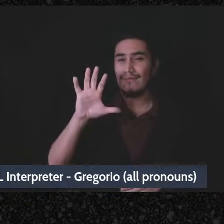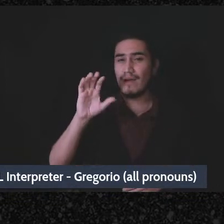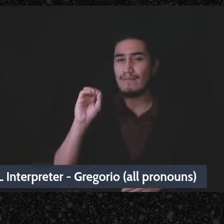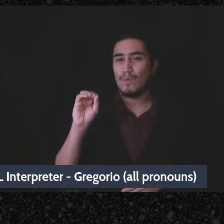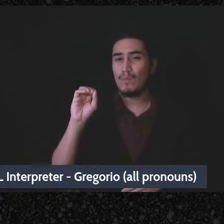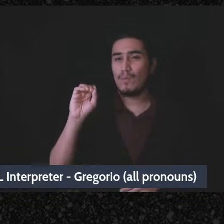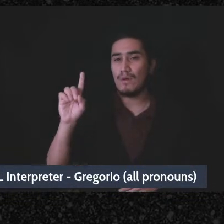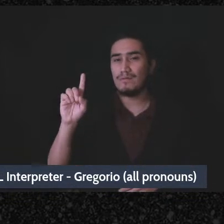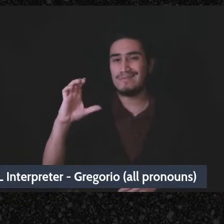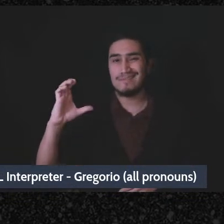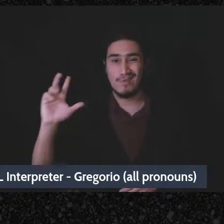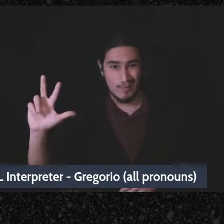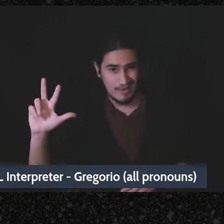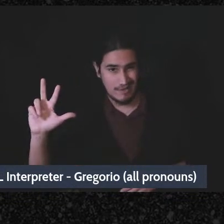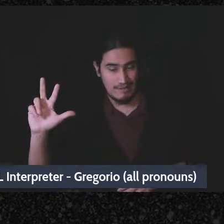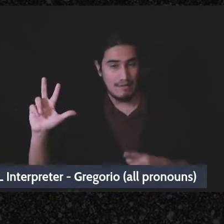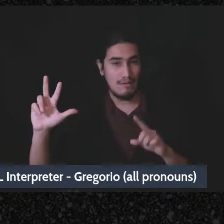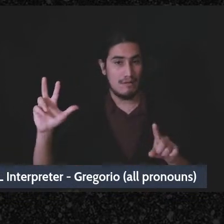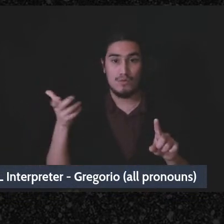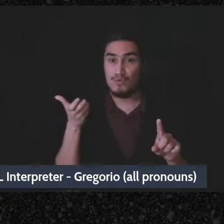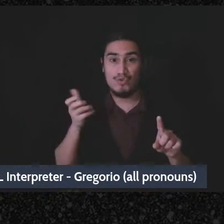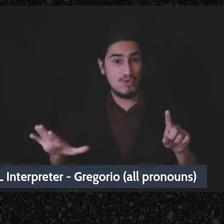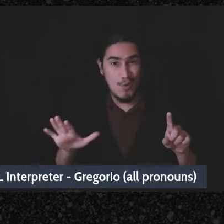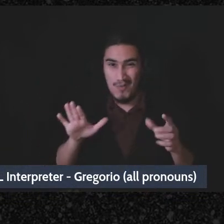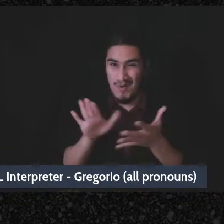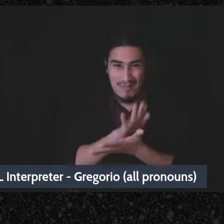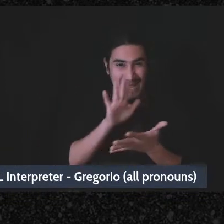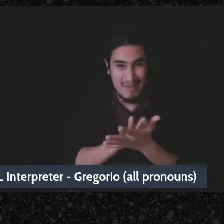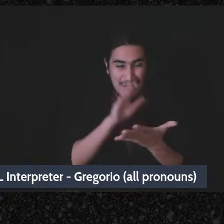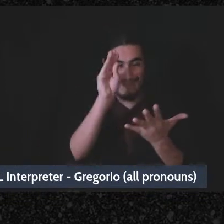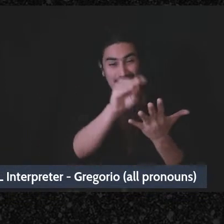but you don't want to deal with the paperwork, and you don't have a lot of revenue,